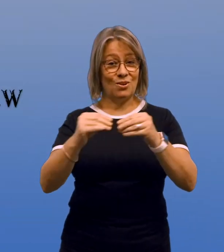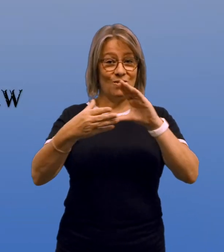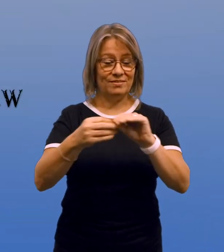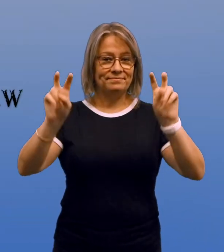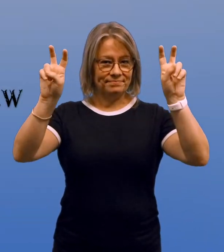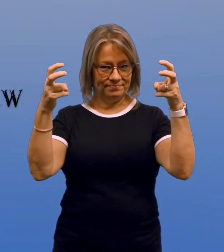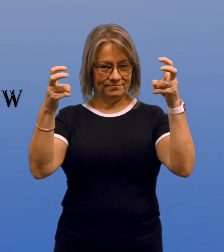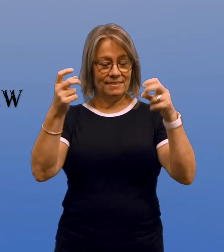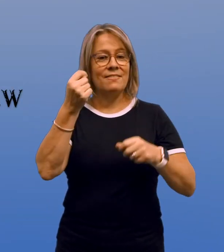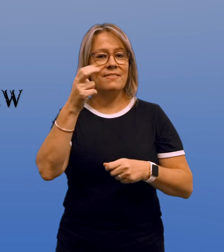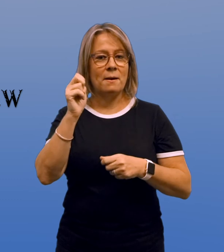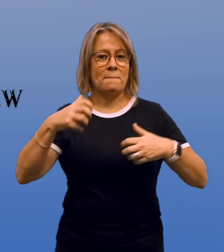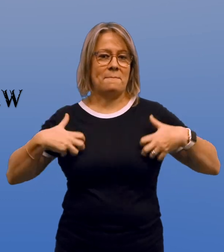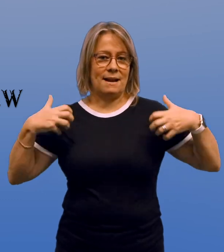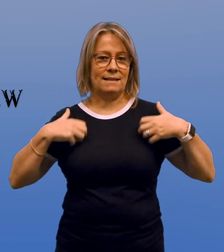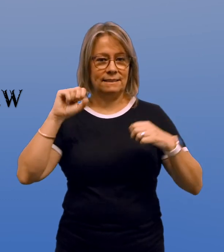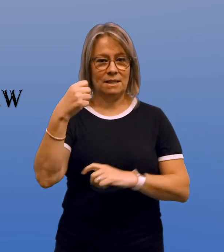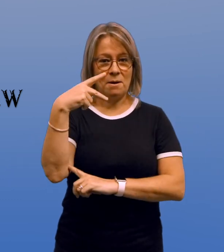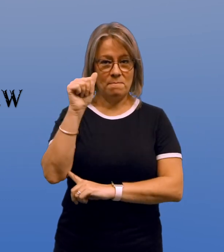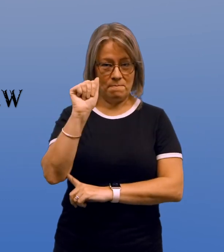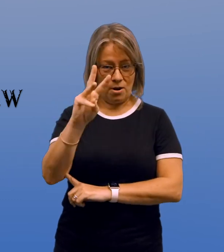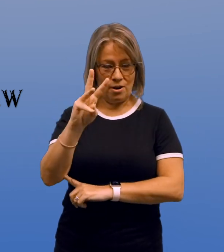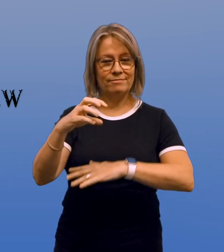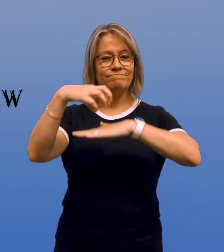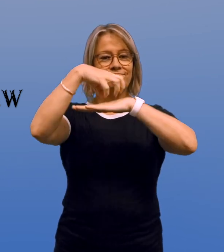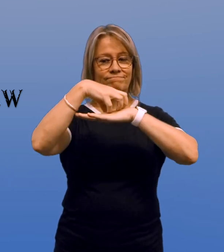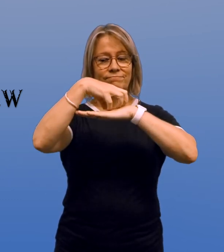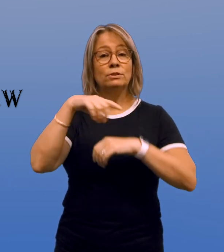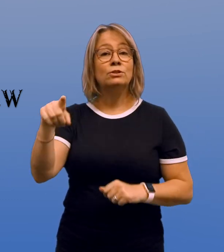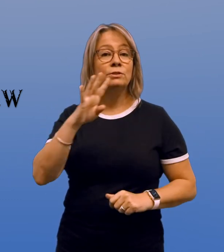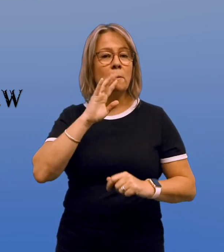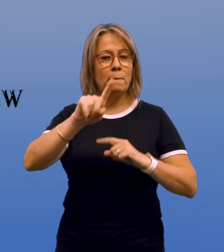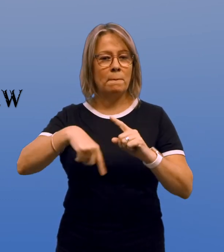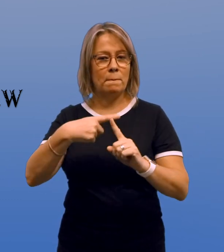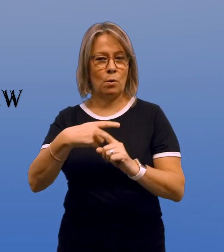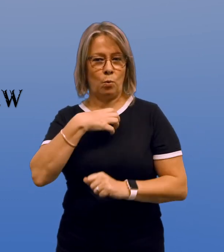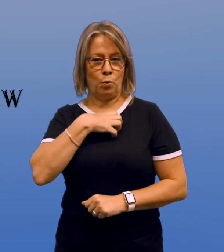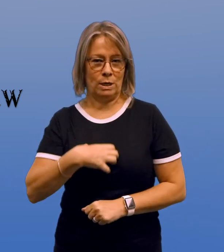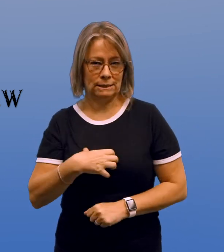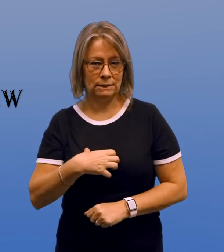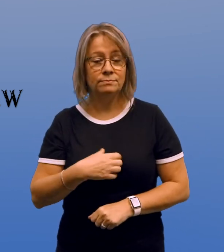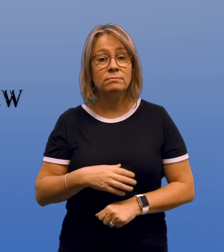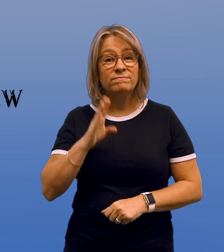The story "The Monkey's Paw" is also about making wishes.